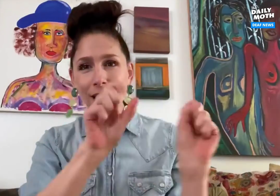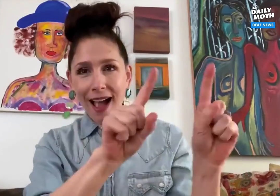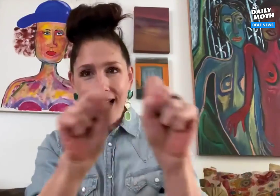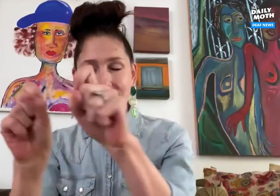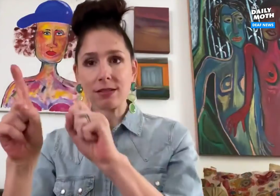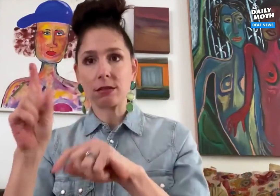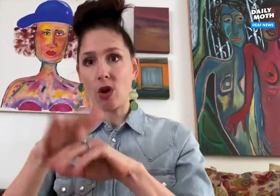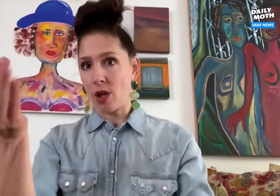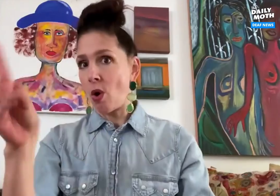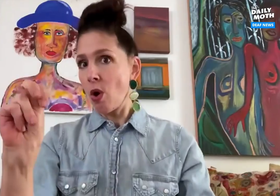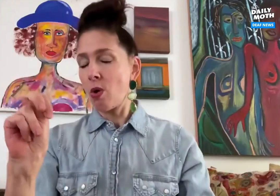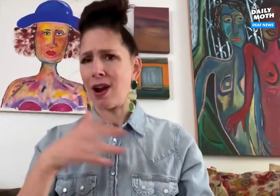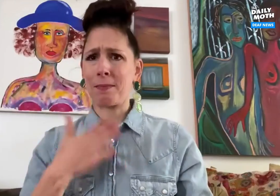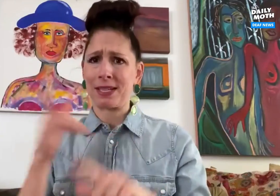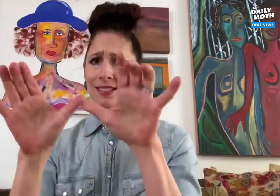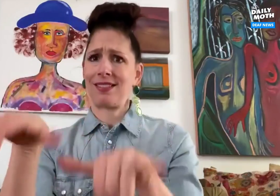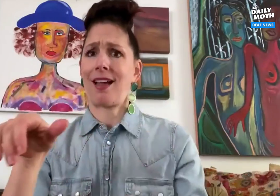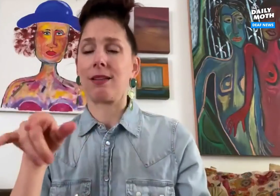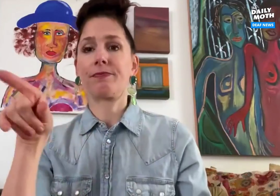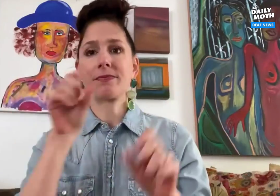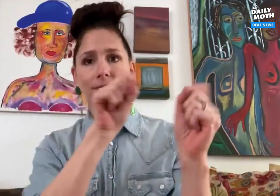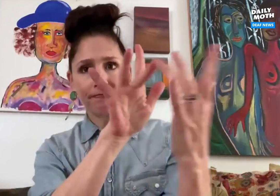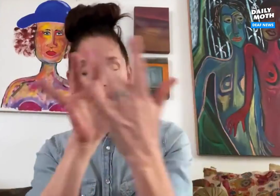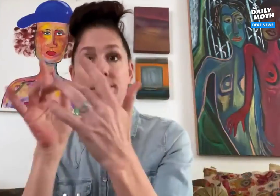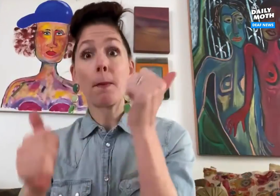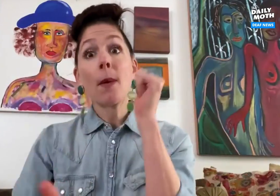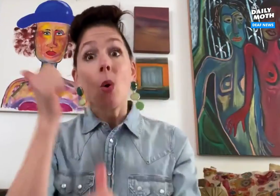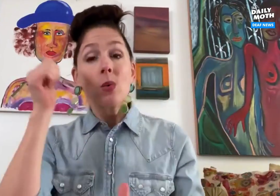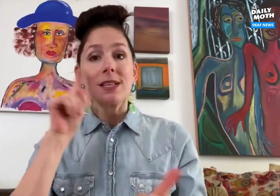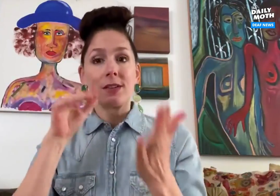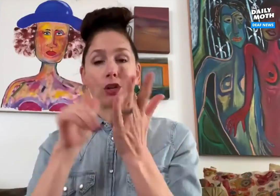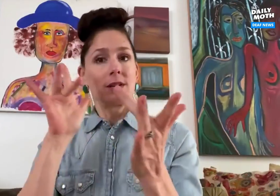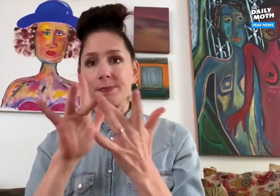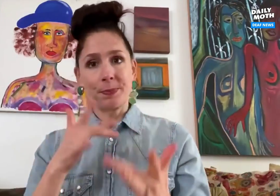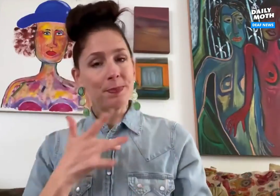asked them questions on their own. I'm happy they did that. Most of the deaf doctors they reached out would usually